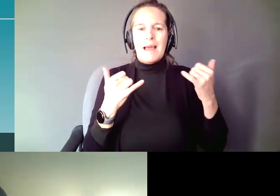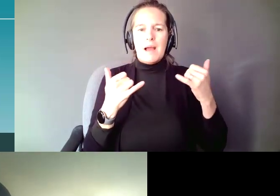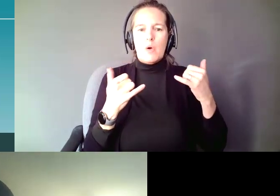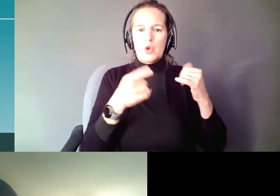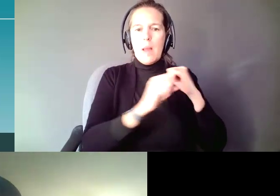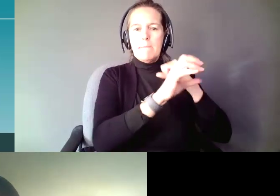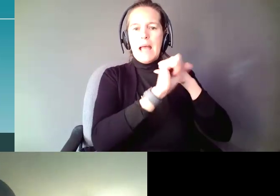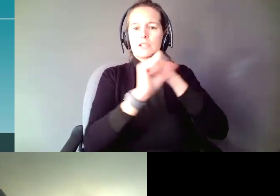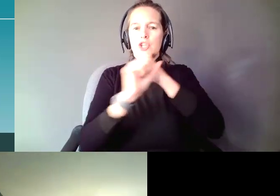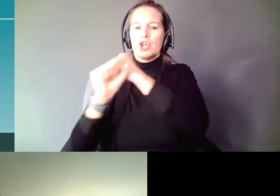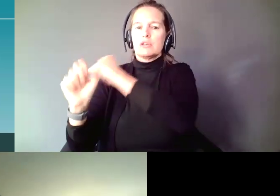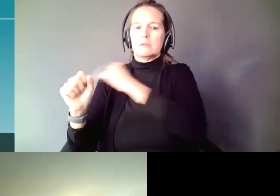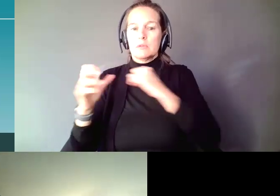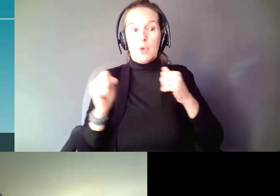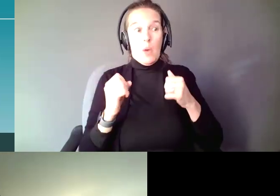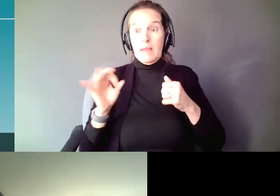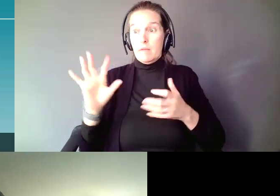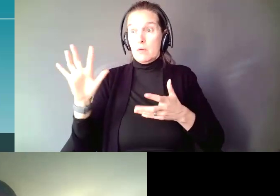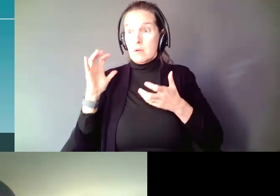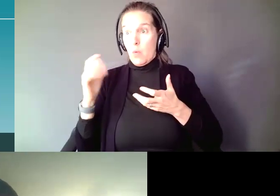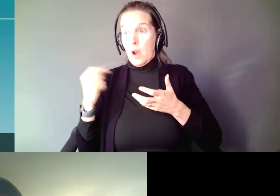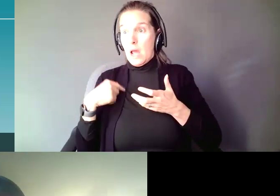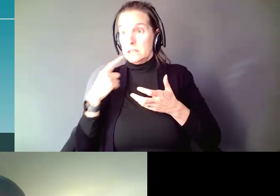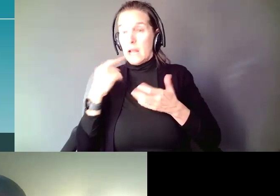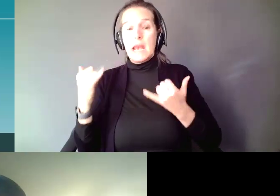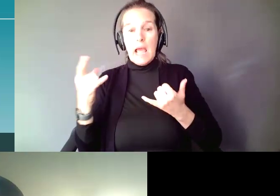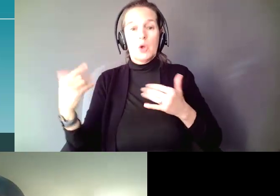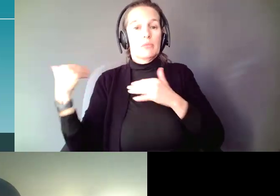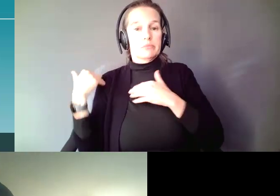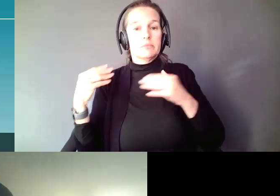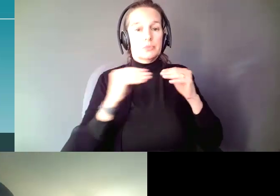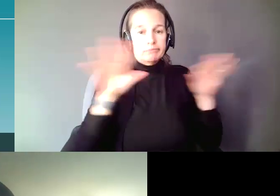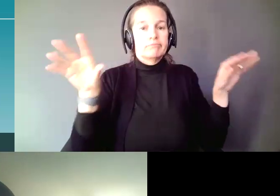was correct now has a moral obligation to spread that word, because there are people out there